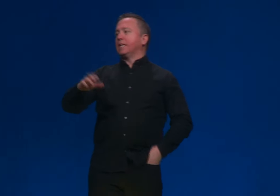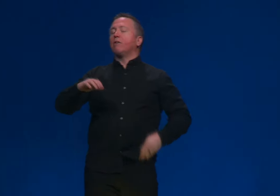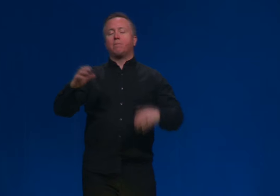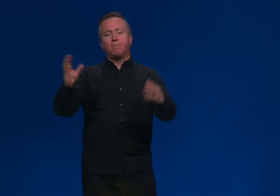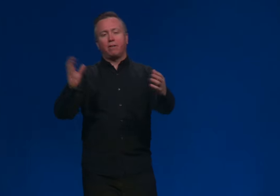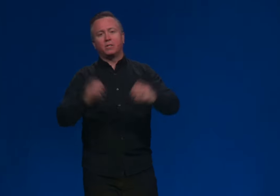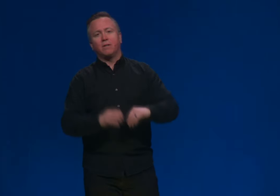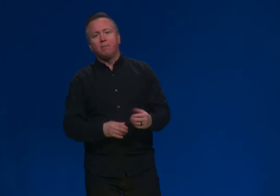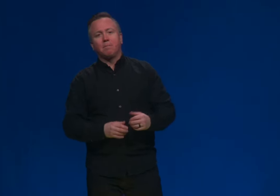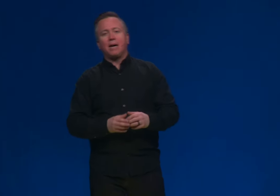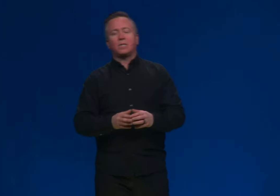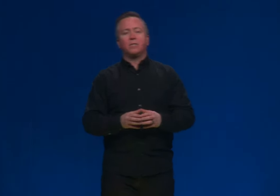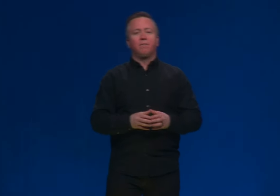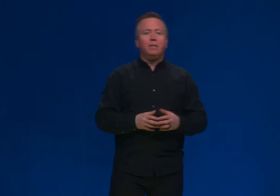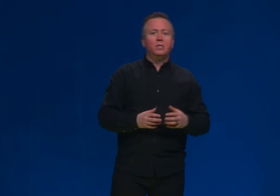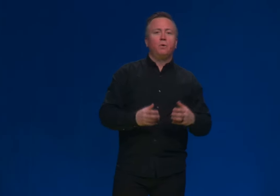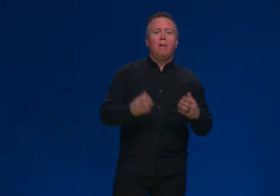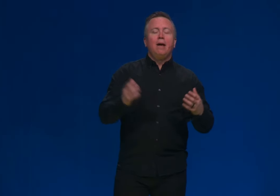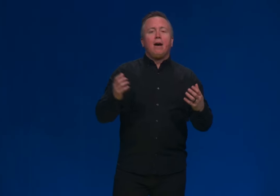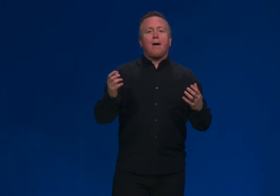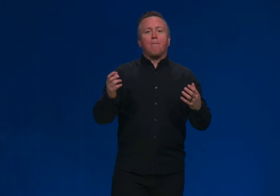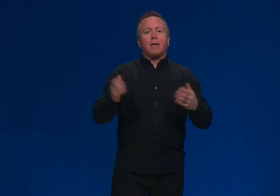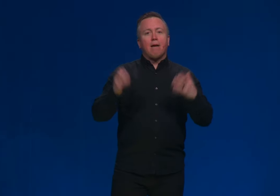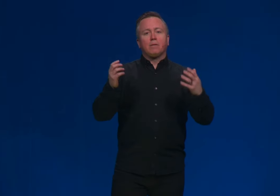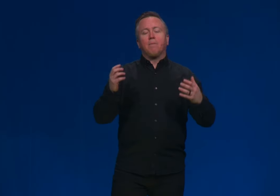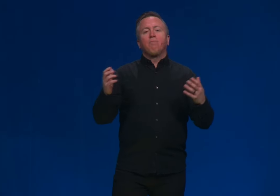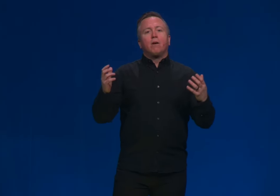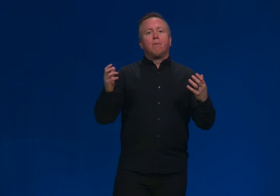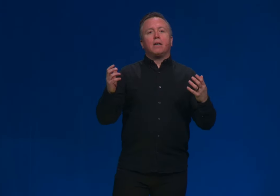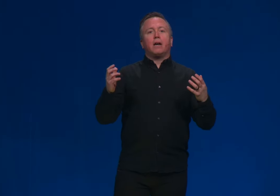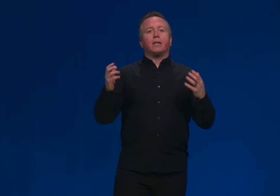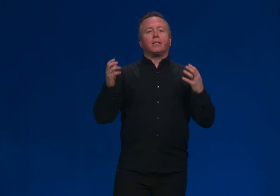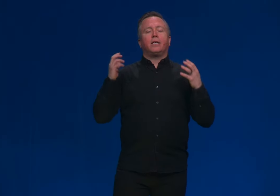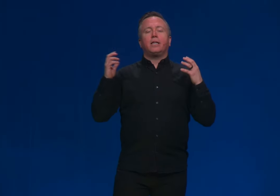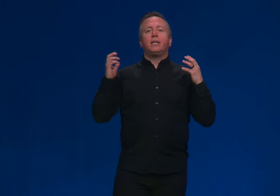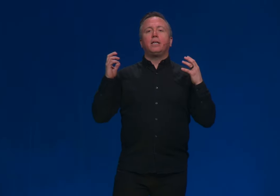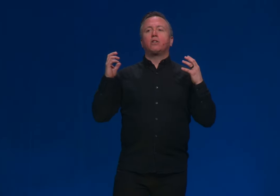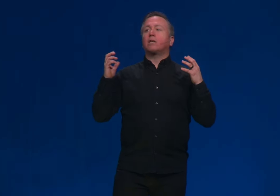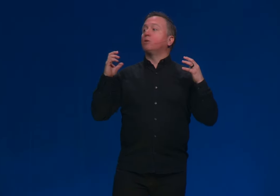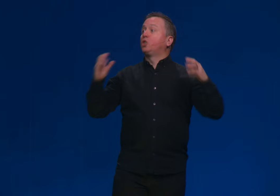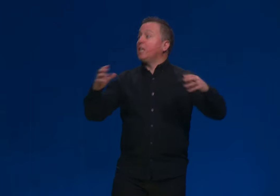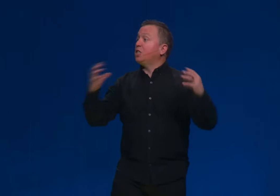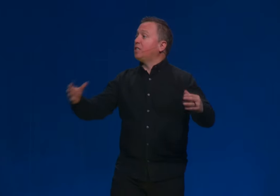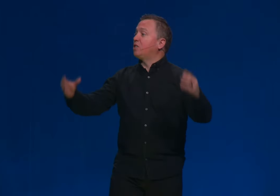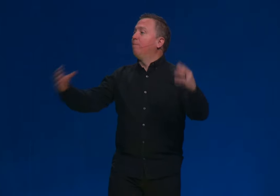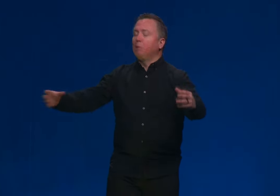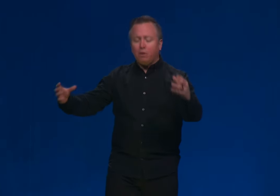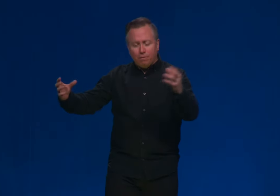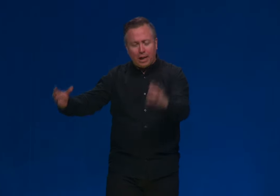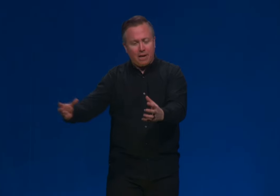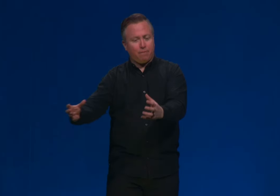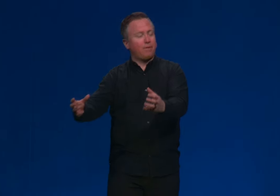He's now a professor at McMaster Divinity School in Hamilton, But he talked about Genesis as the Book of Life. but he talked about Genesis as the Book of Life.